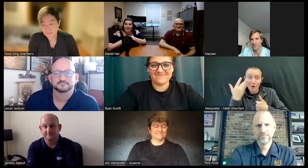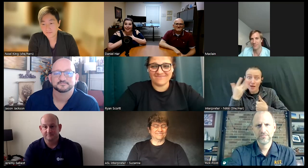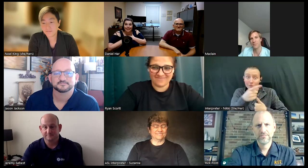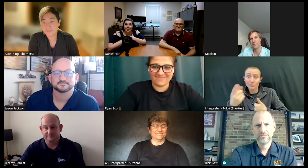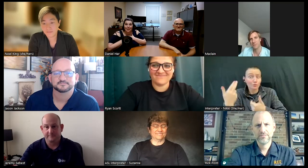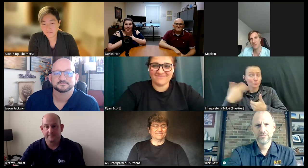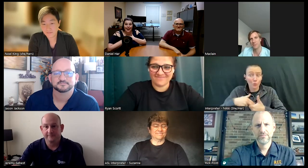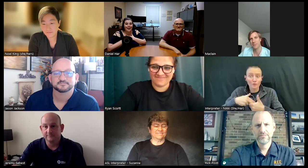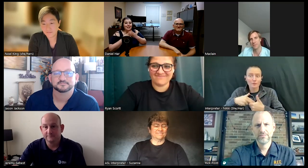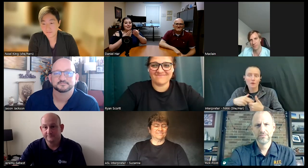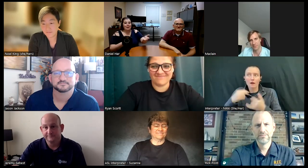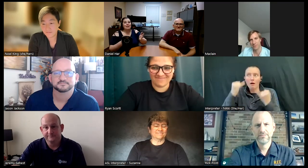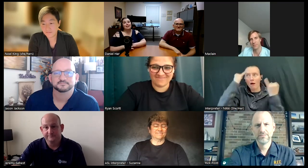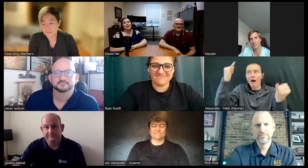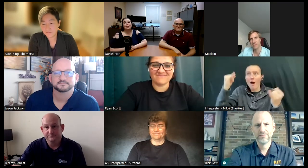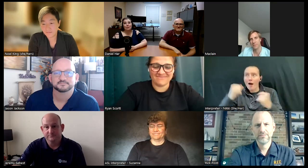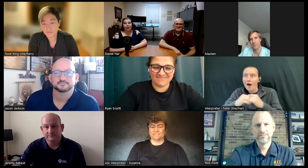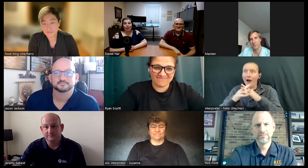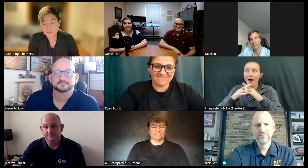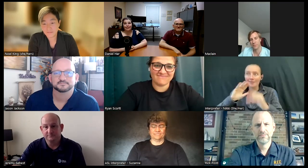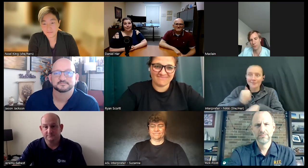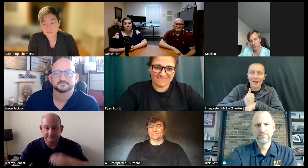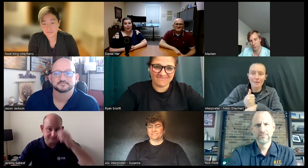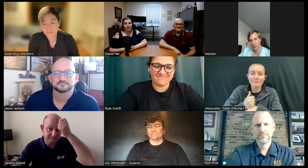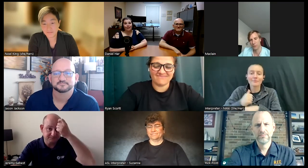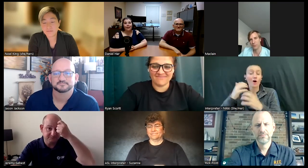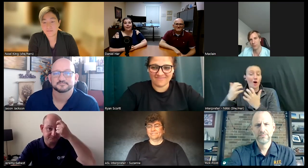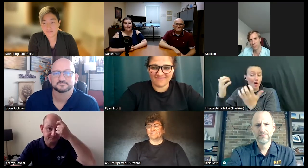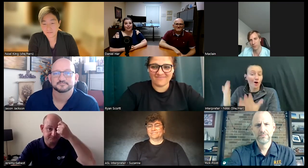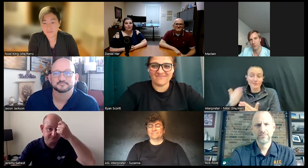idea that we had and then many many thanks from our audience as well thank